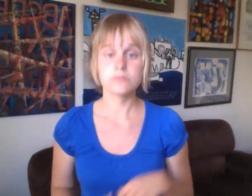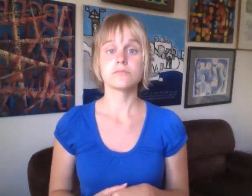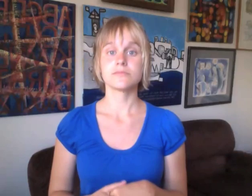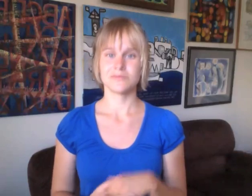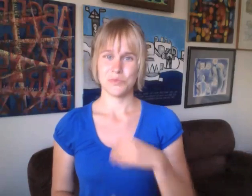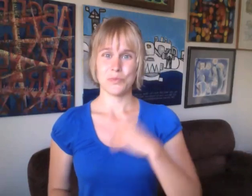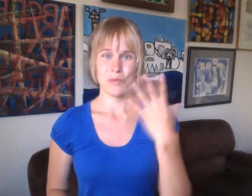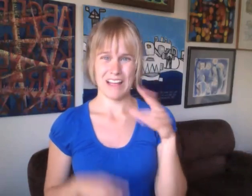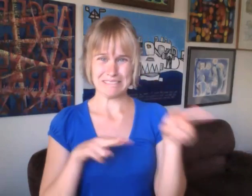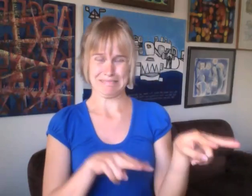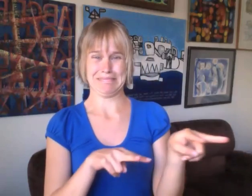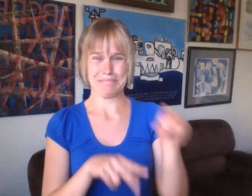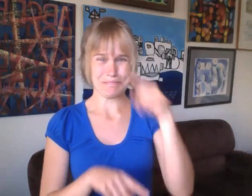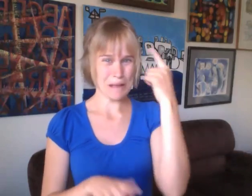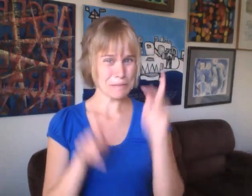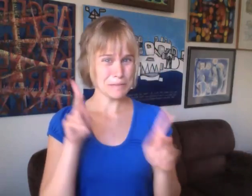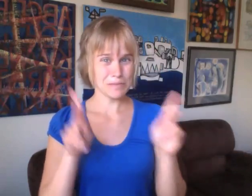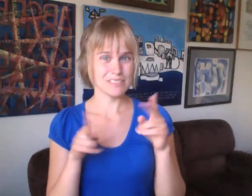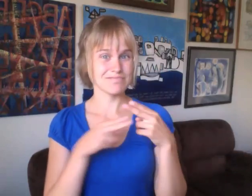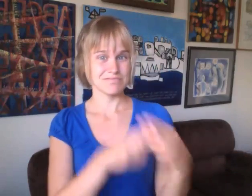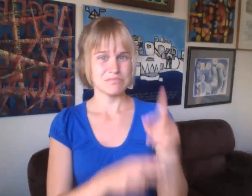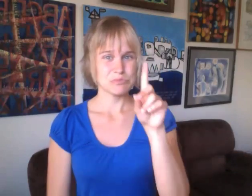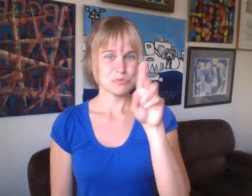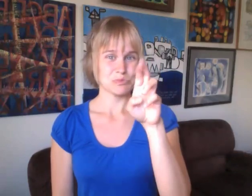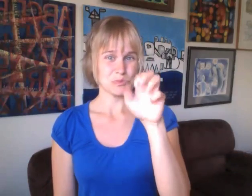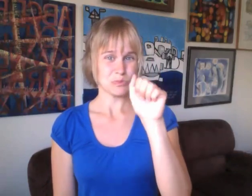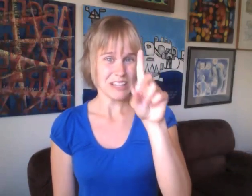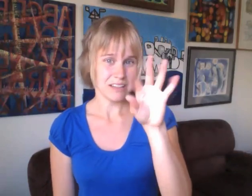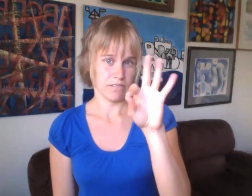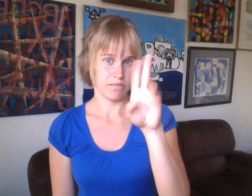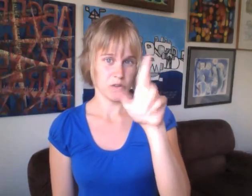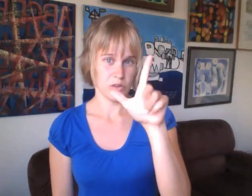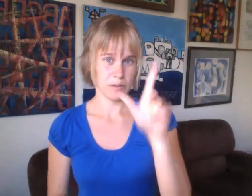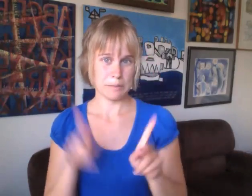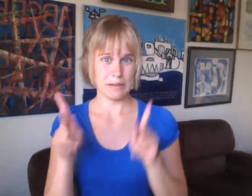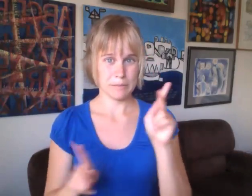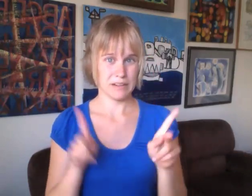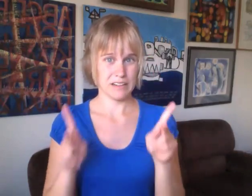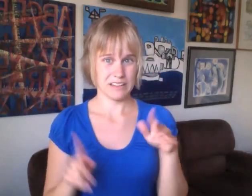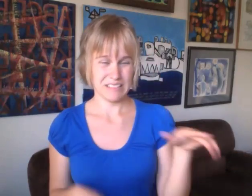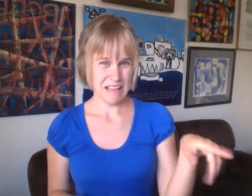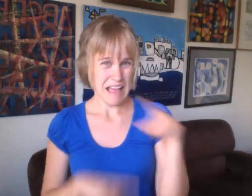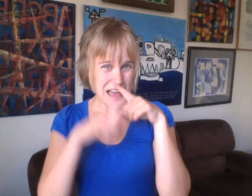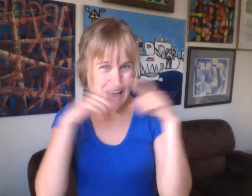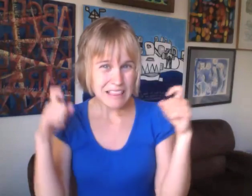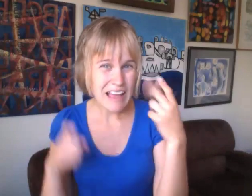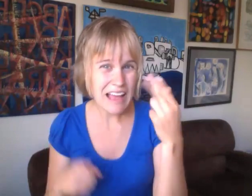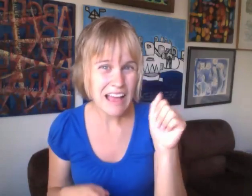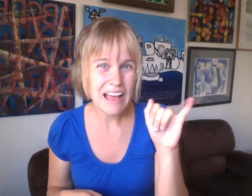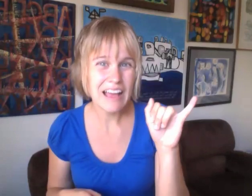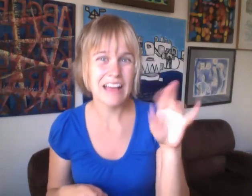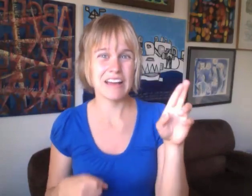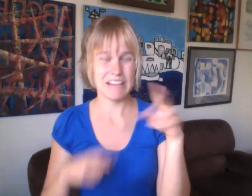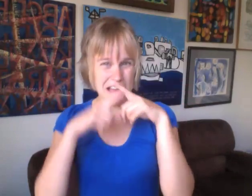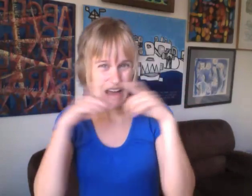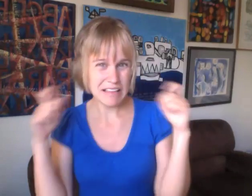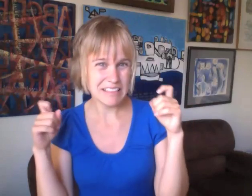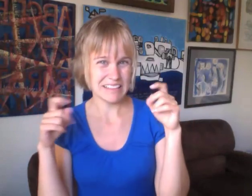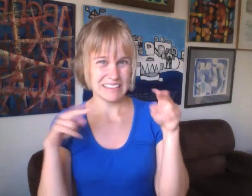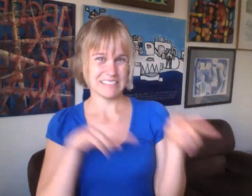who found Black people's hair to be dreadful and ugly.